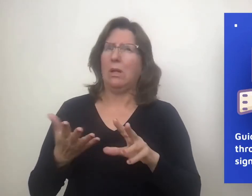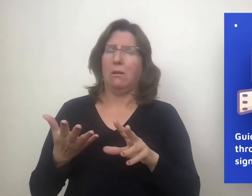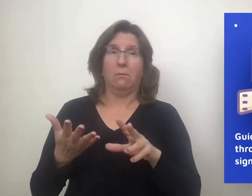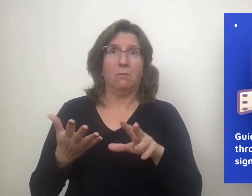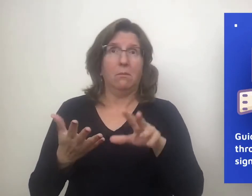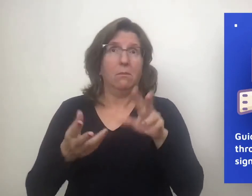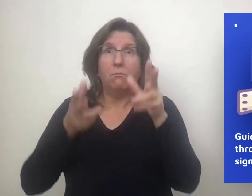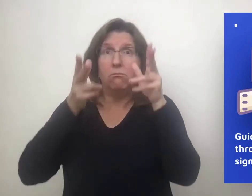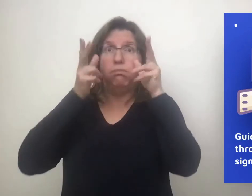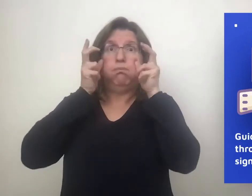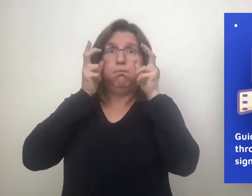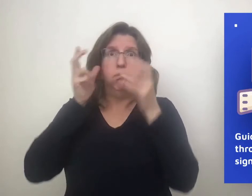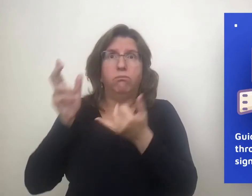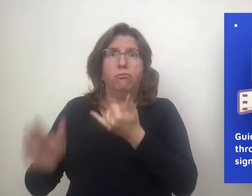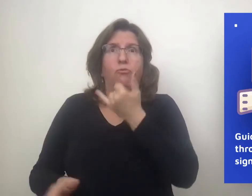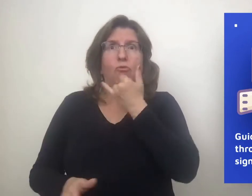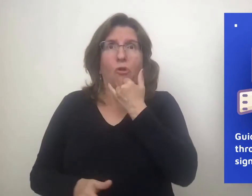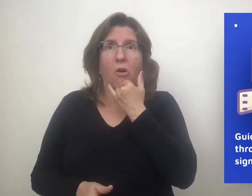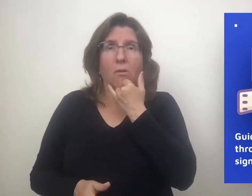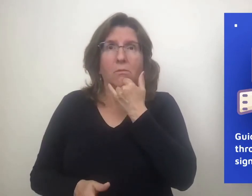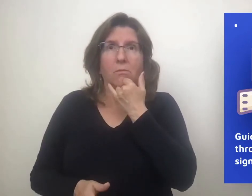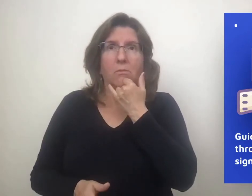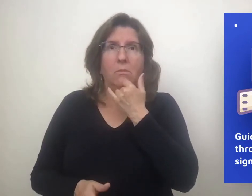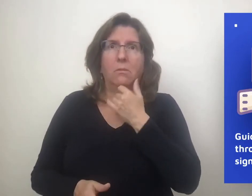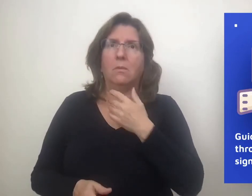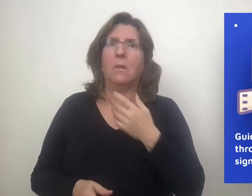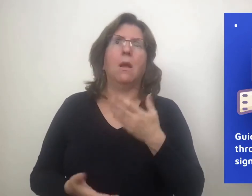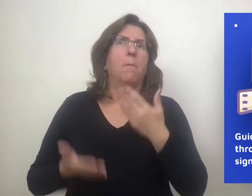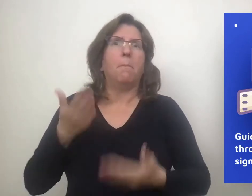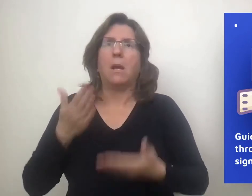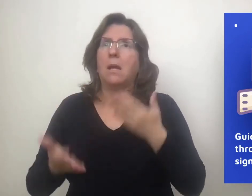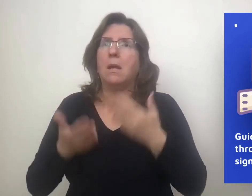there can be misunderstandings.